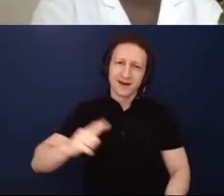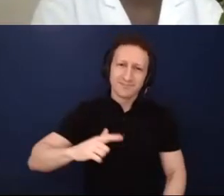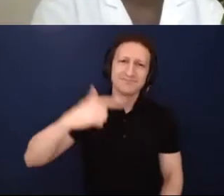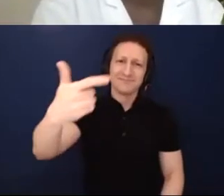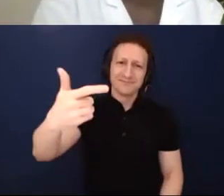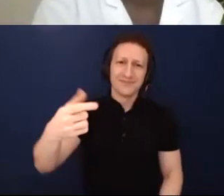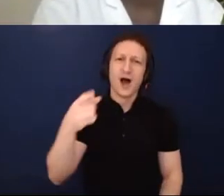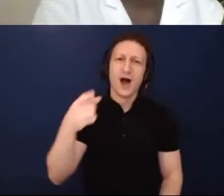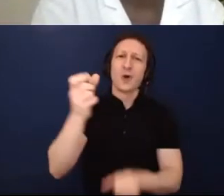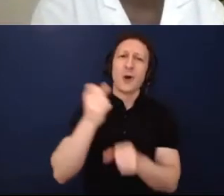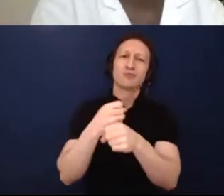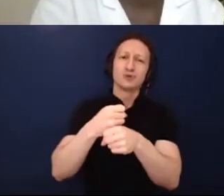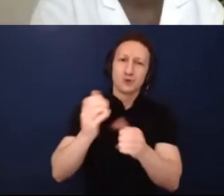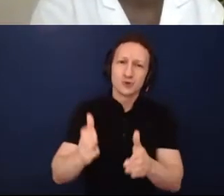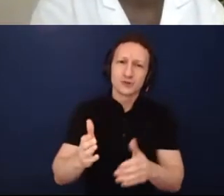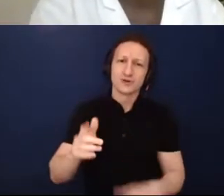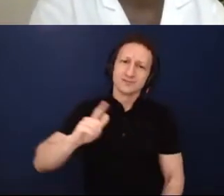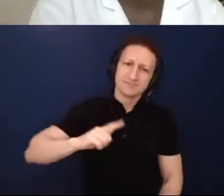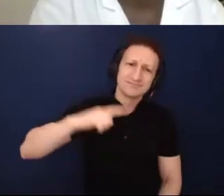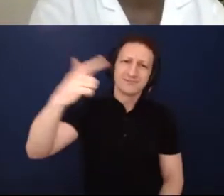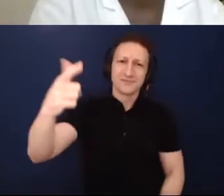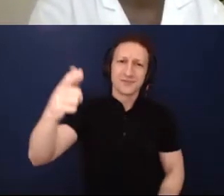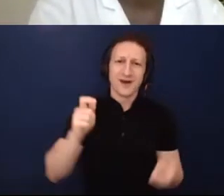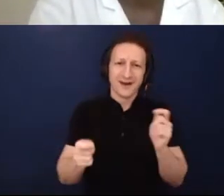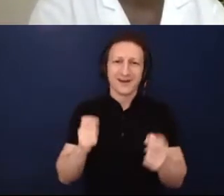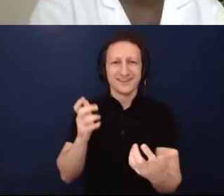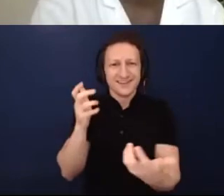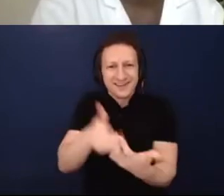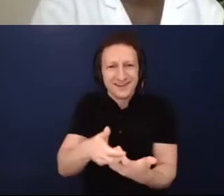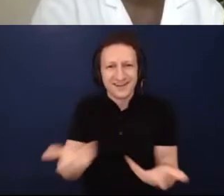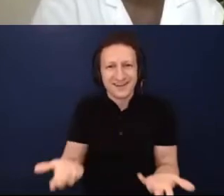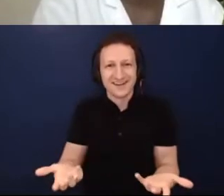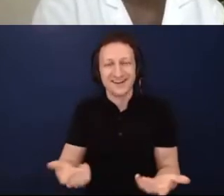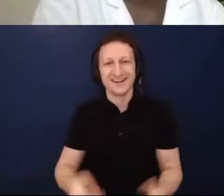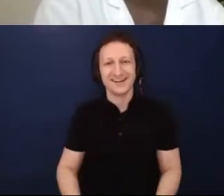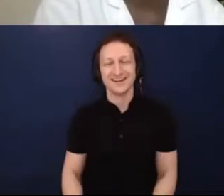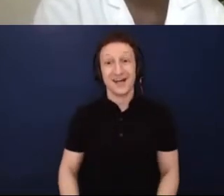This is something that's only unfolding right now. And like Jerron said,